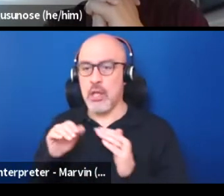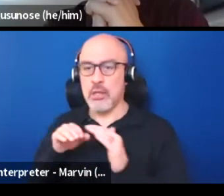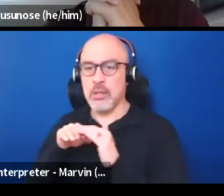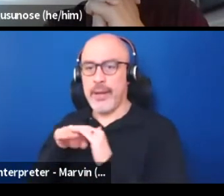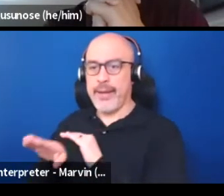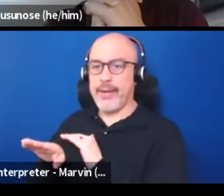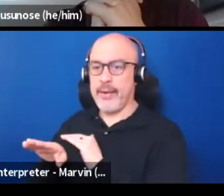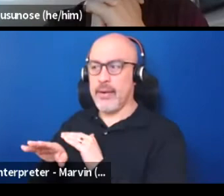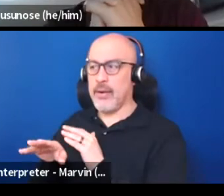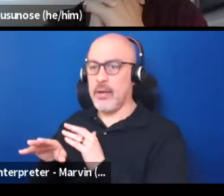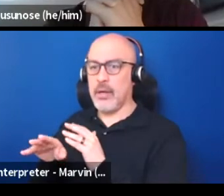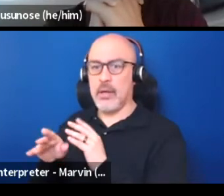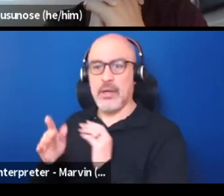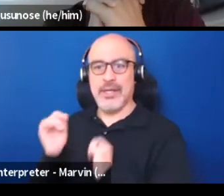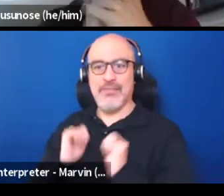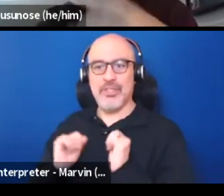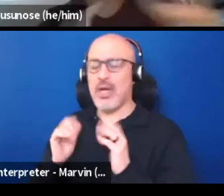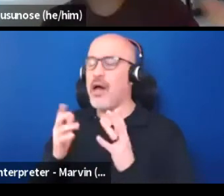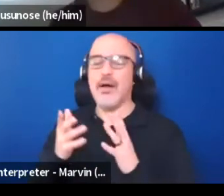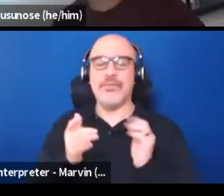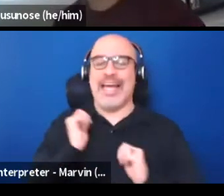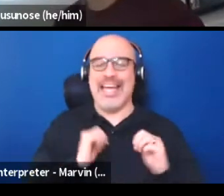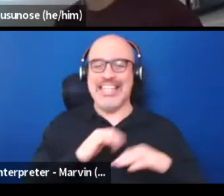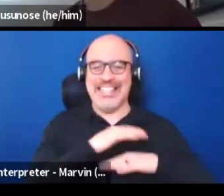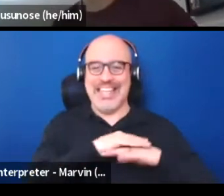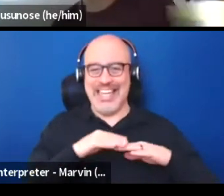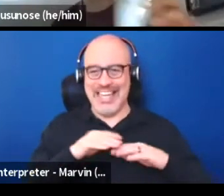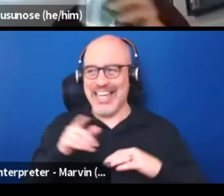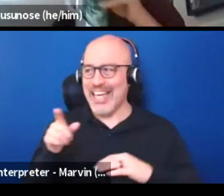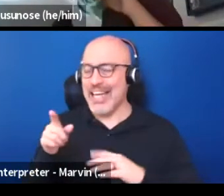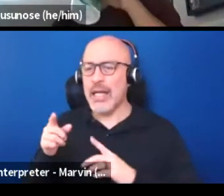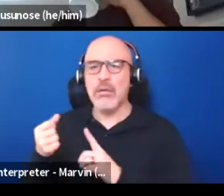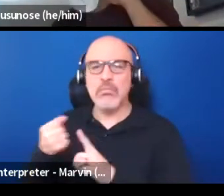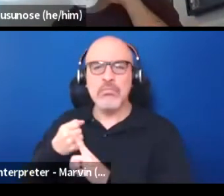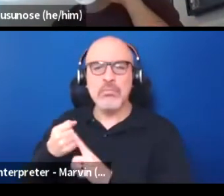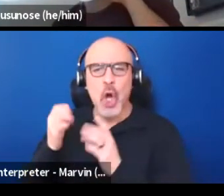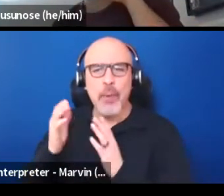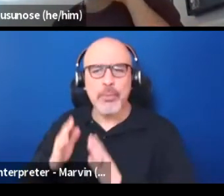and abusers who do tend to be more predominantly male,